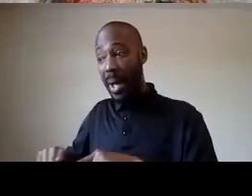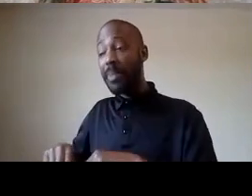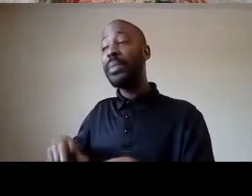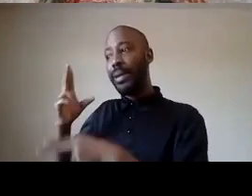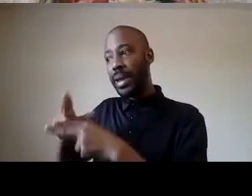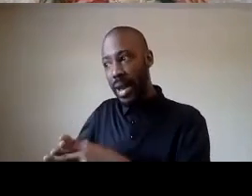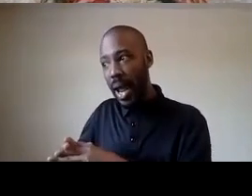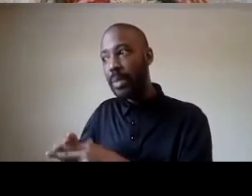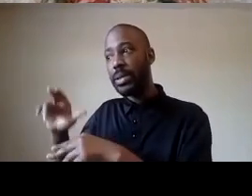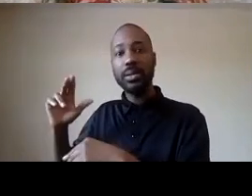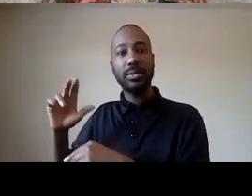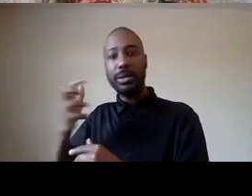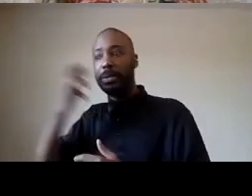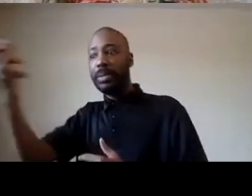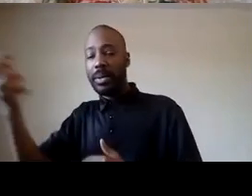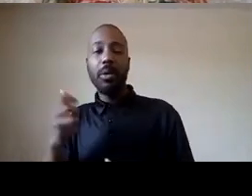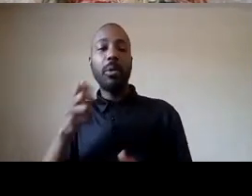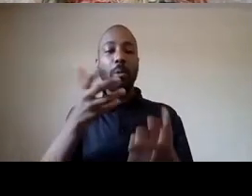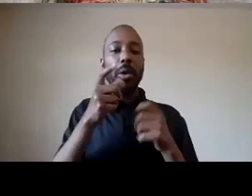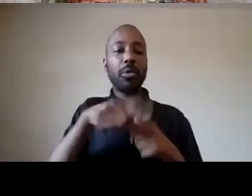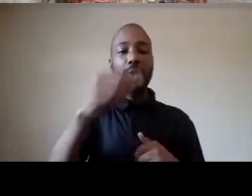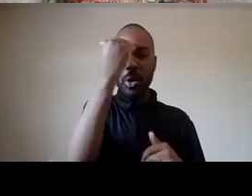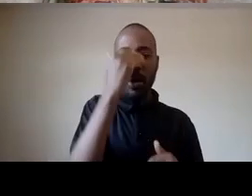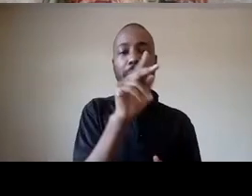is who christopher deandre mitchell is who